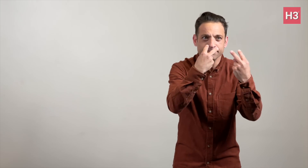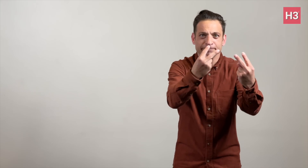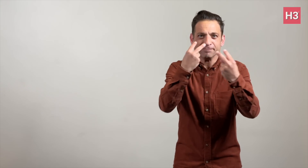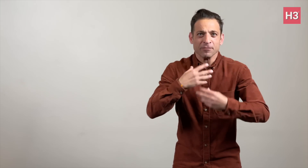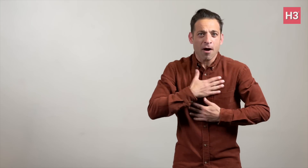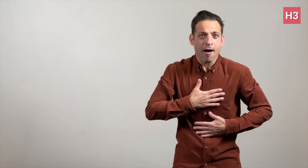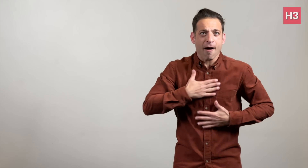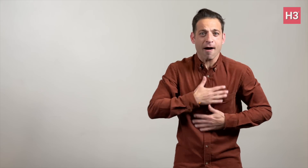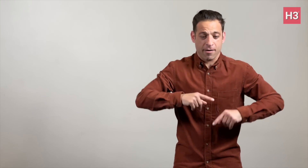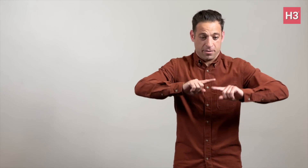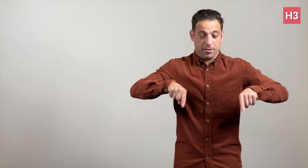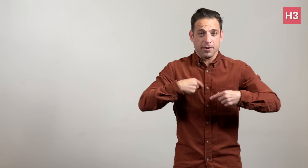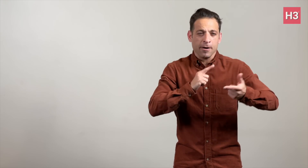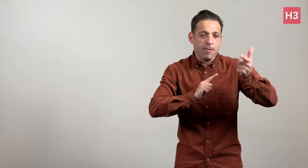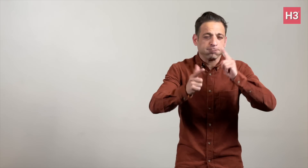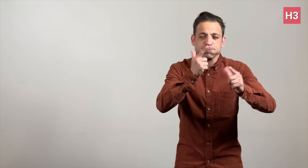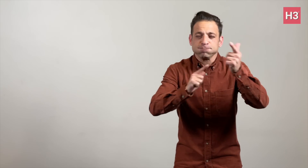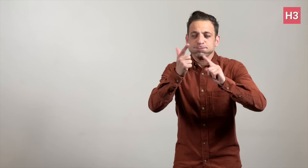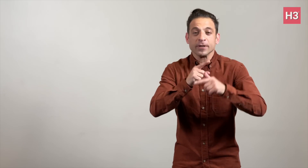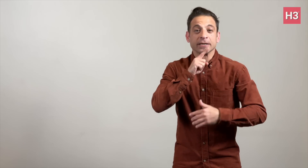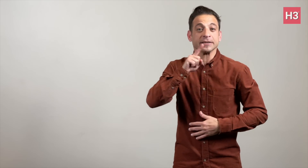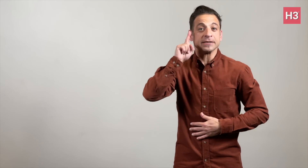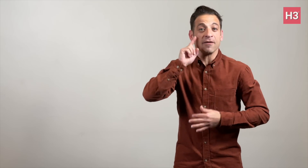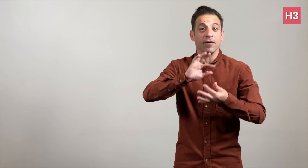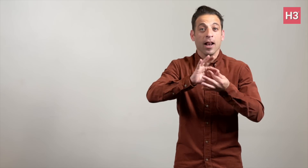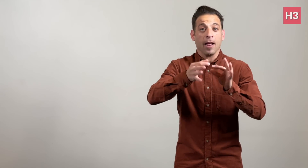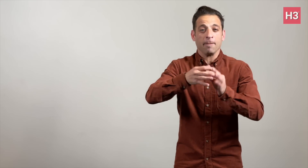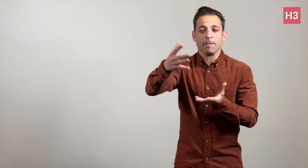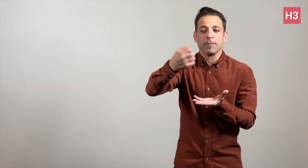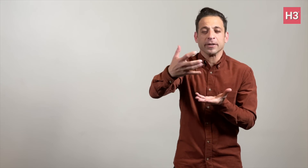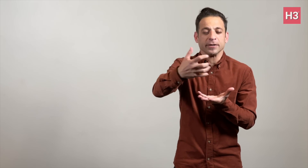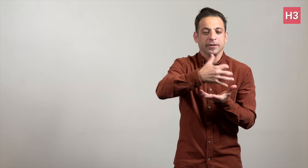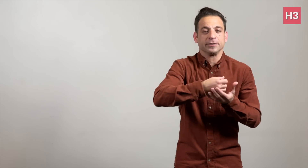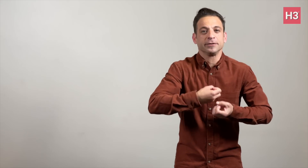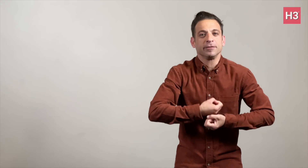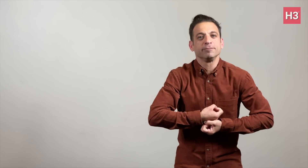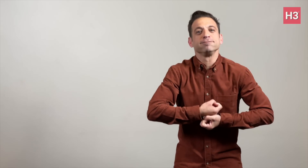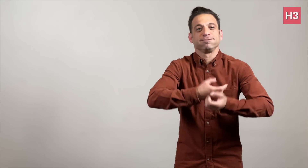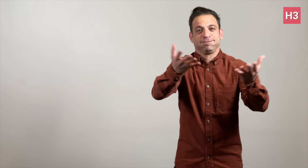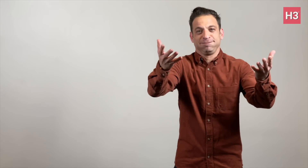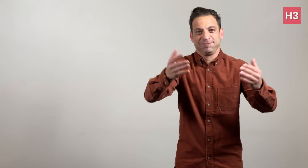upcoming Deaflympics sports events.